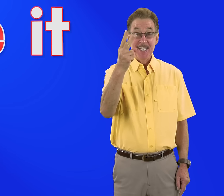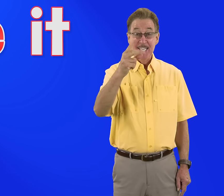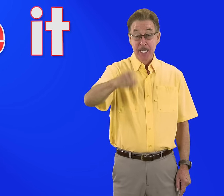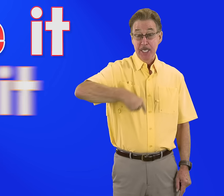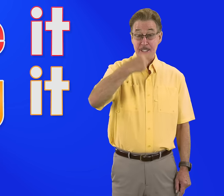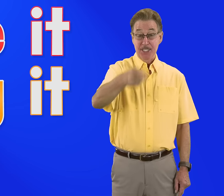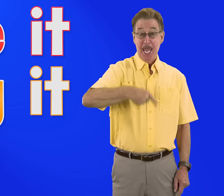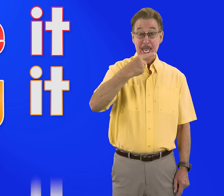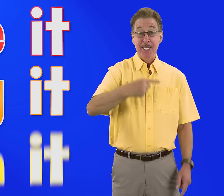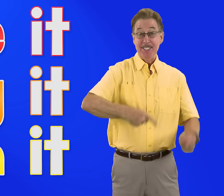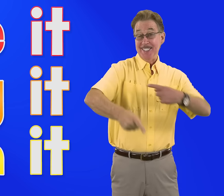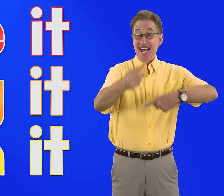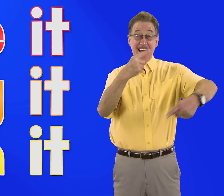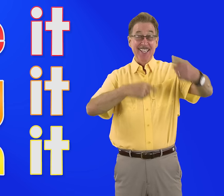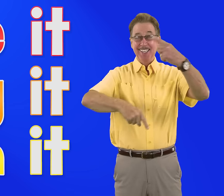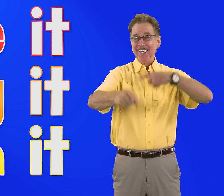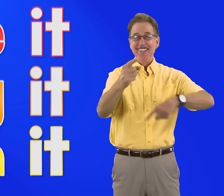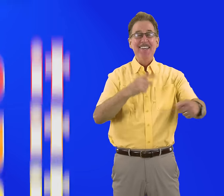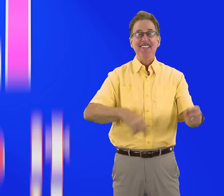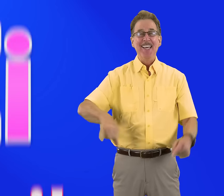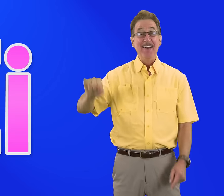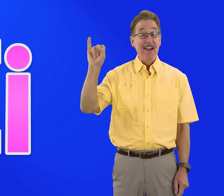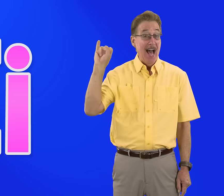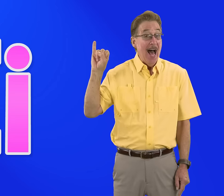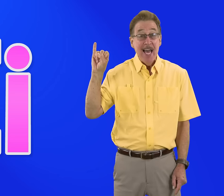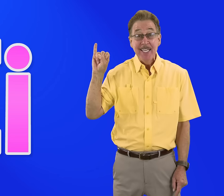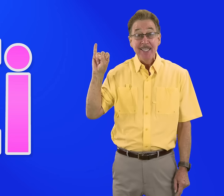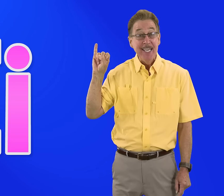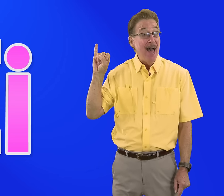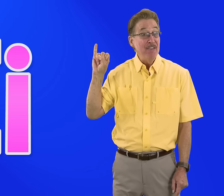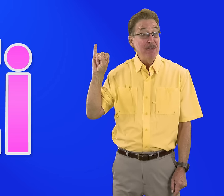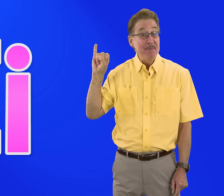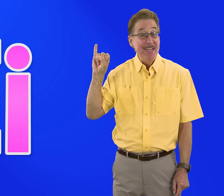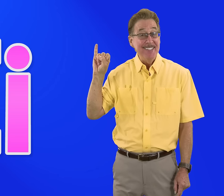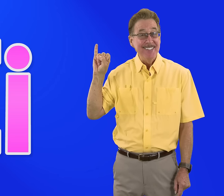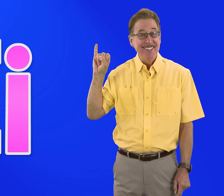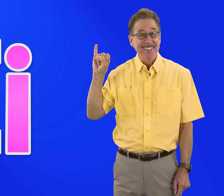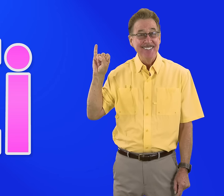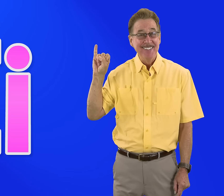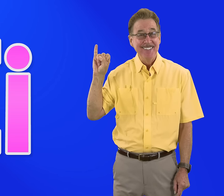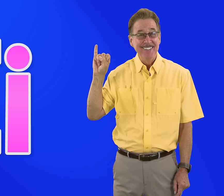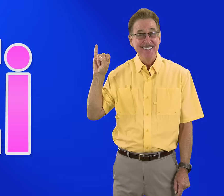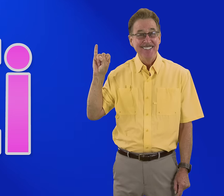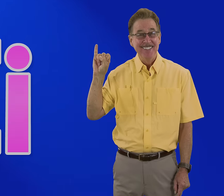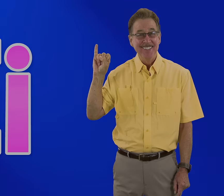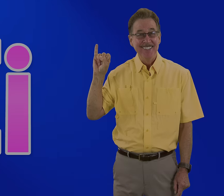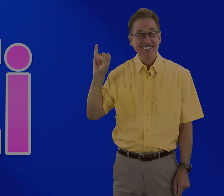See it, Say it, Sign it Letter I i in the alphabet